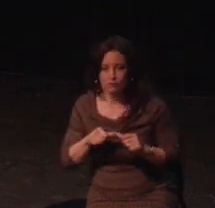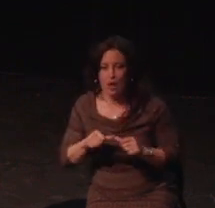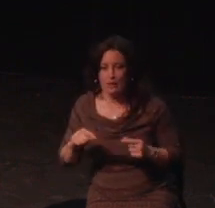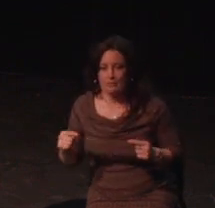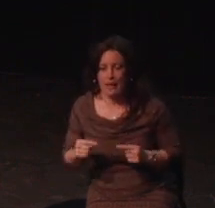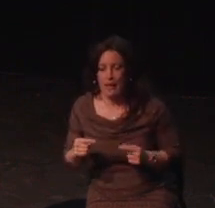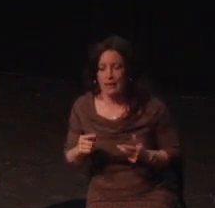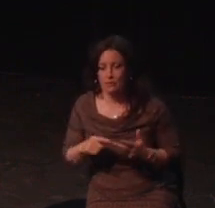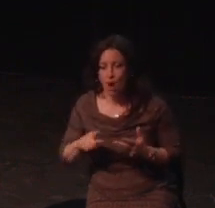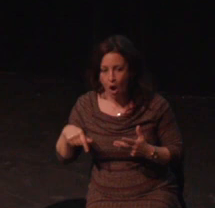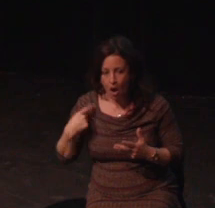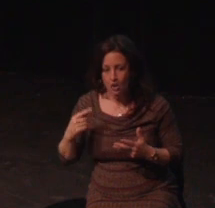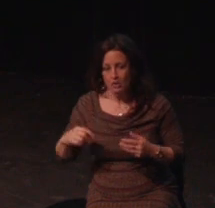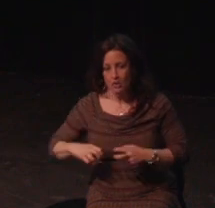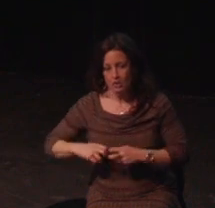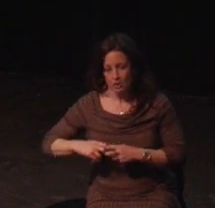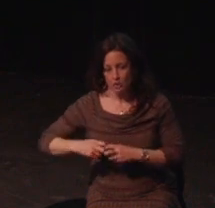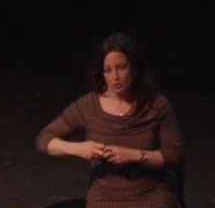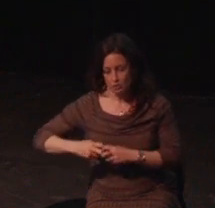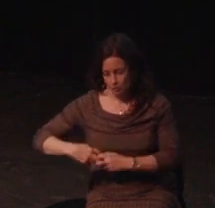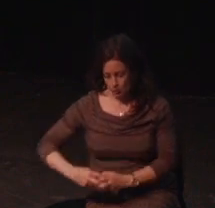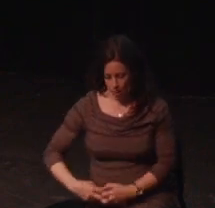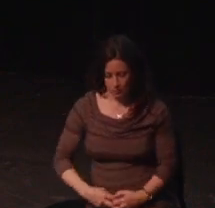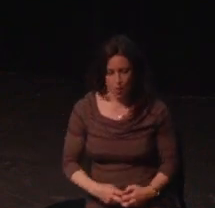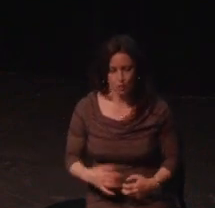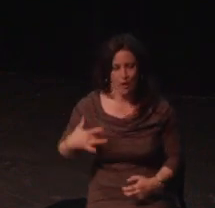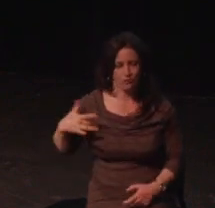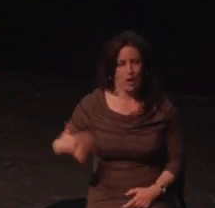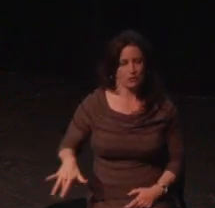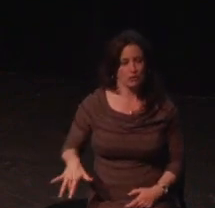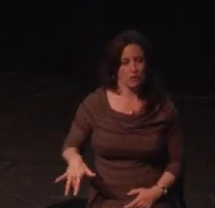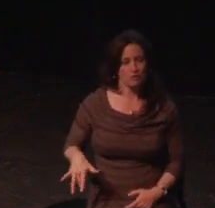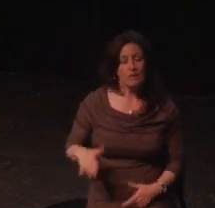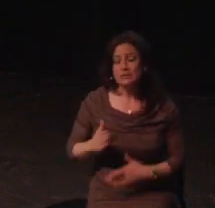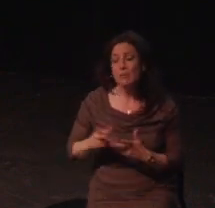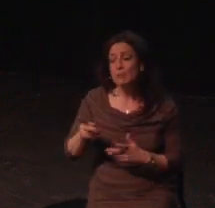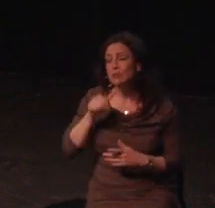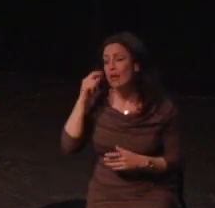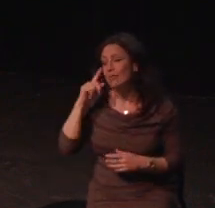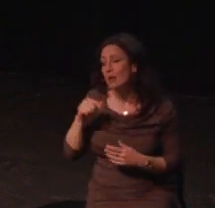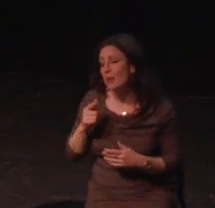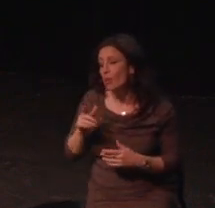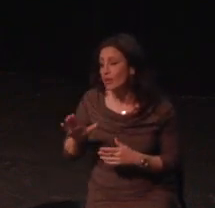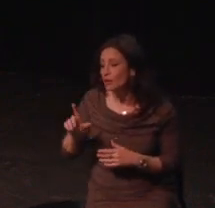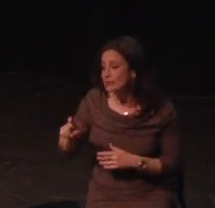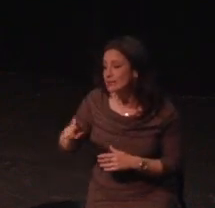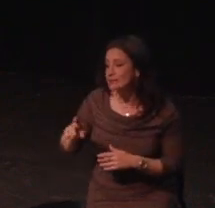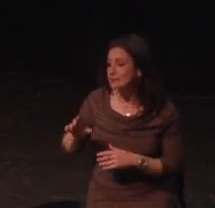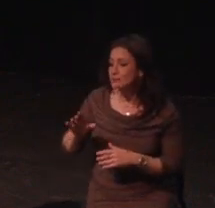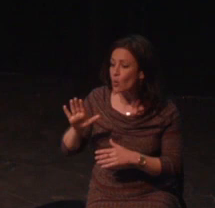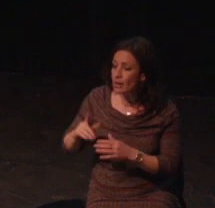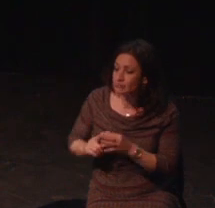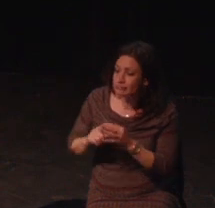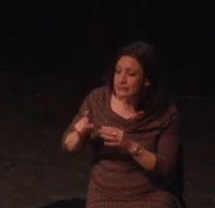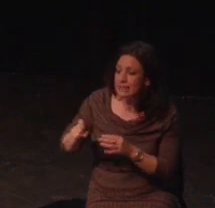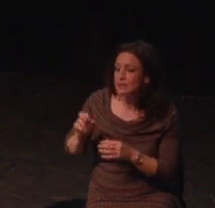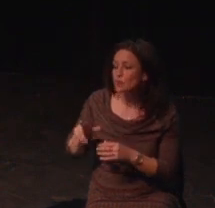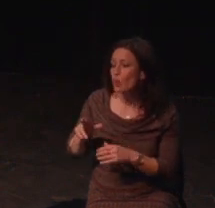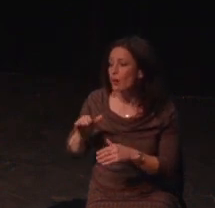They sympathize of course, but no one had any idea of how to fix it. But here's the thing, many people get a little motion sickness from